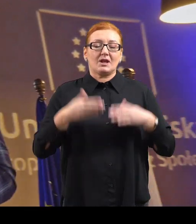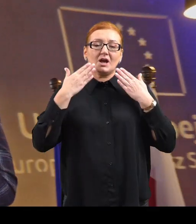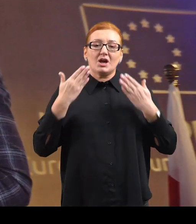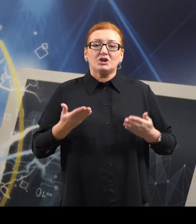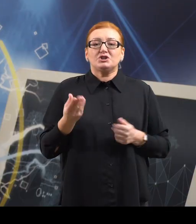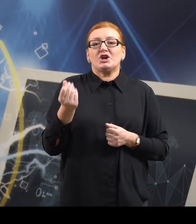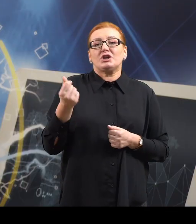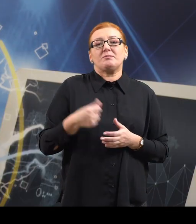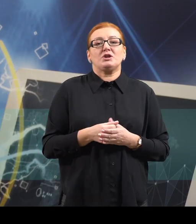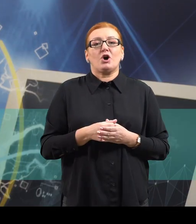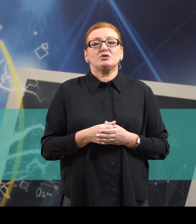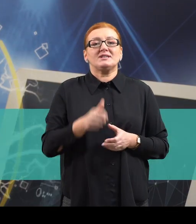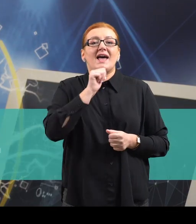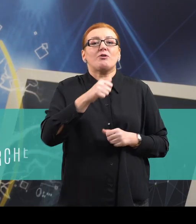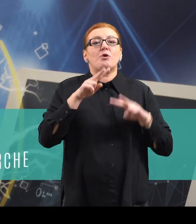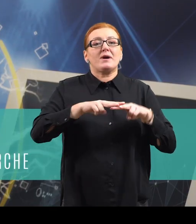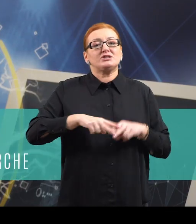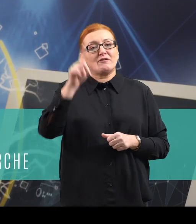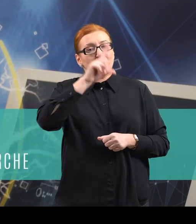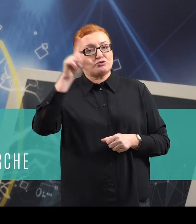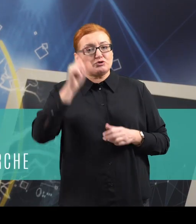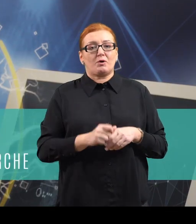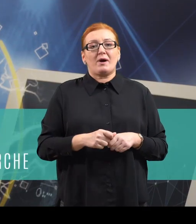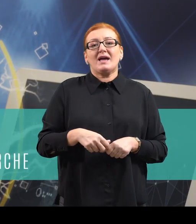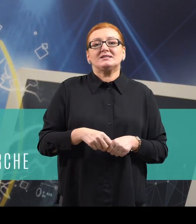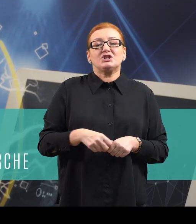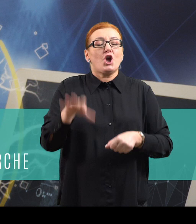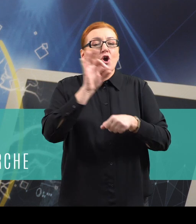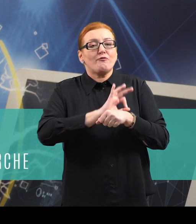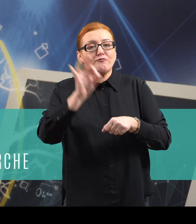Thanks to European Social Fund subsidy, Project Arche Foundation